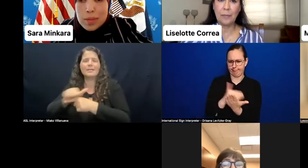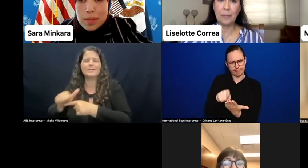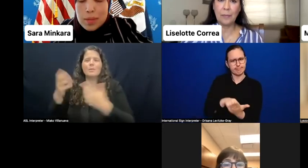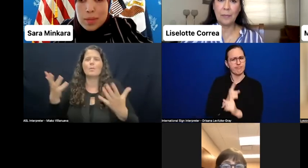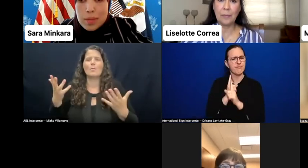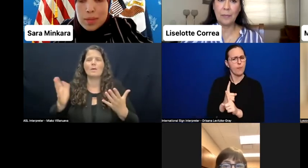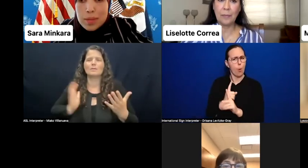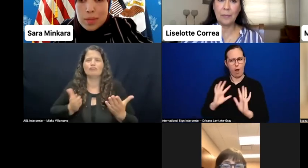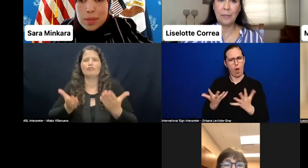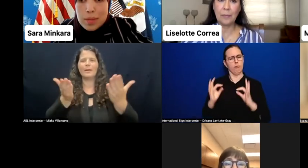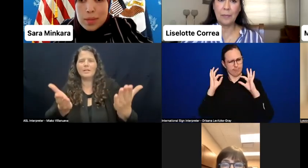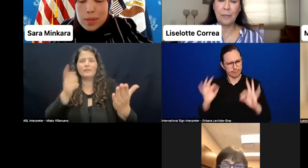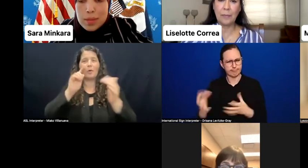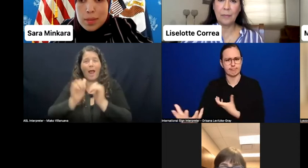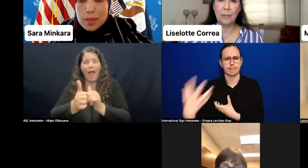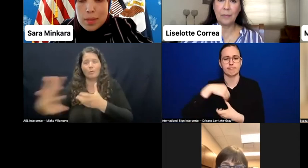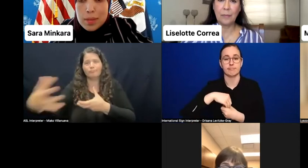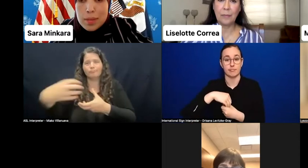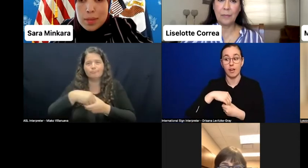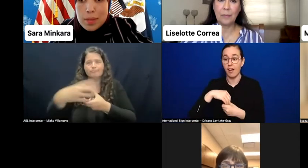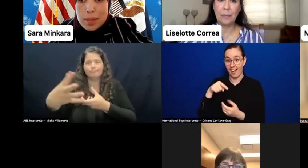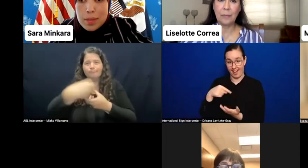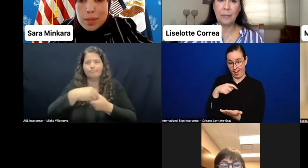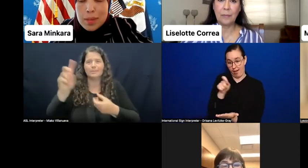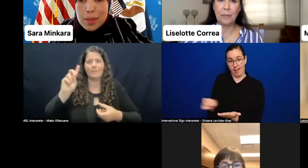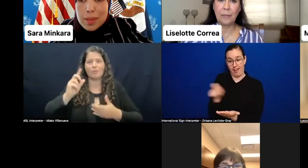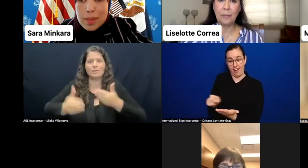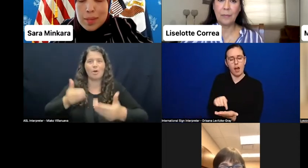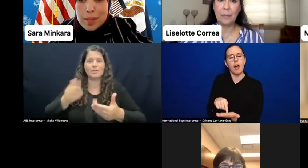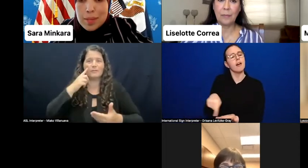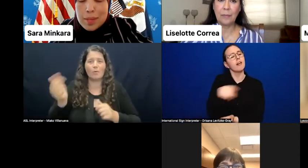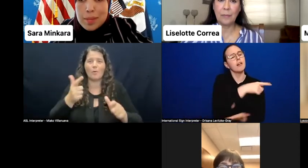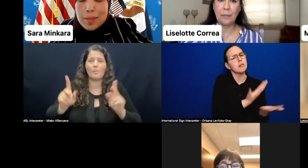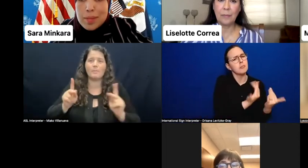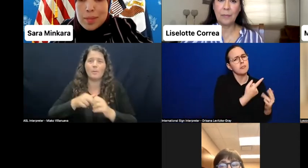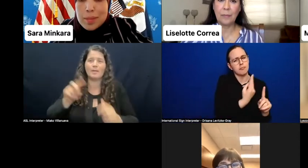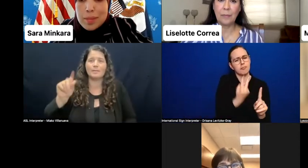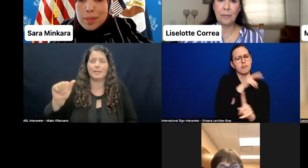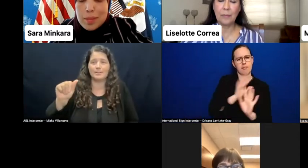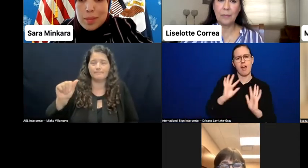inclusive and accessible. At its root, political action is simply